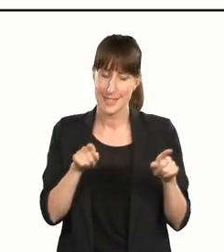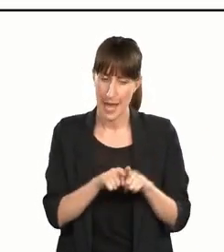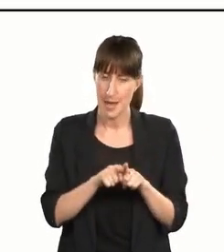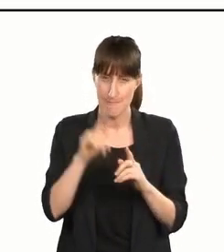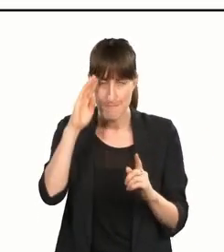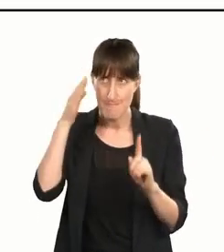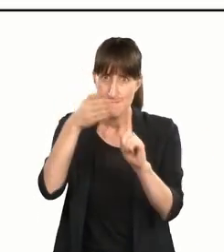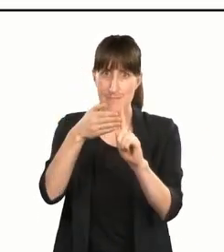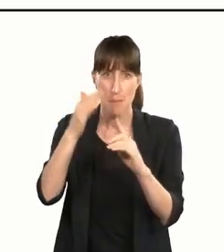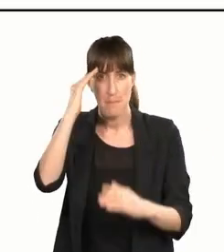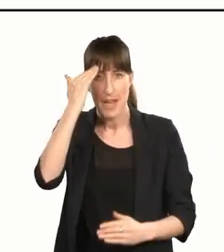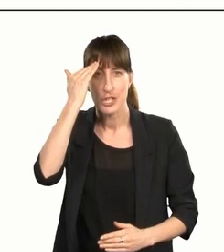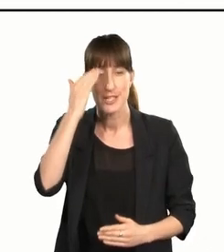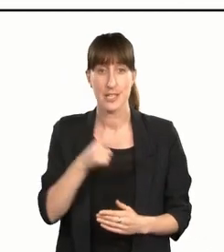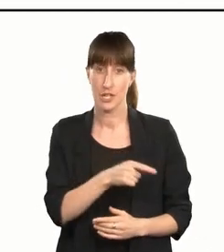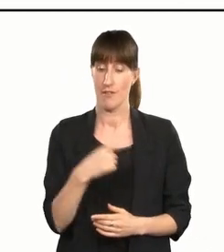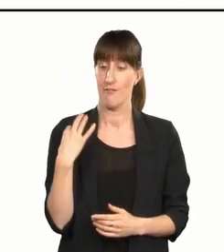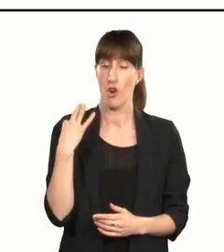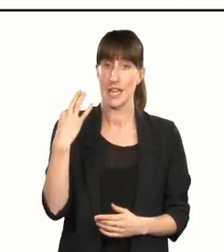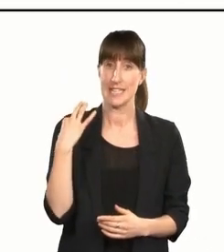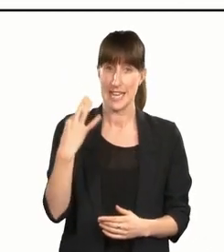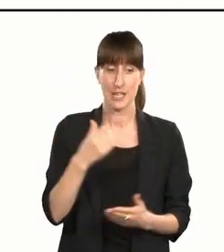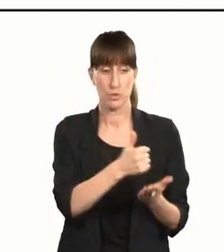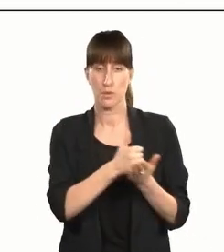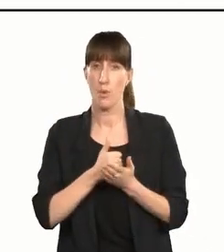On a volunteer basis, you support the team with that passion